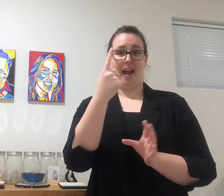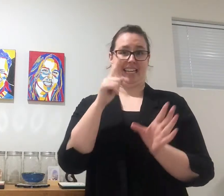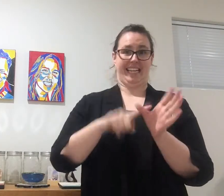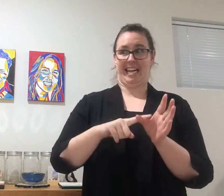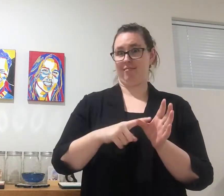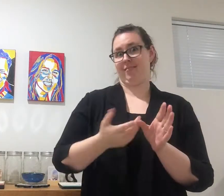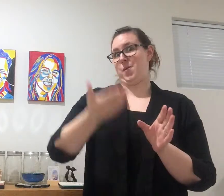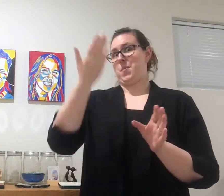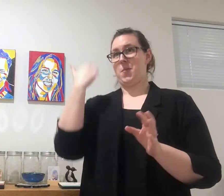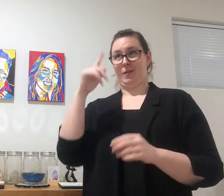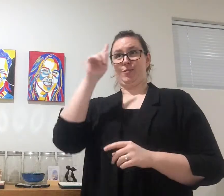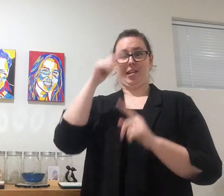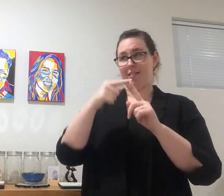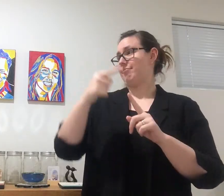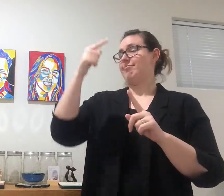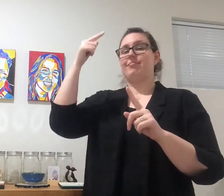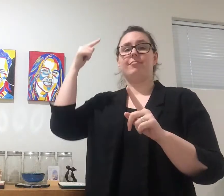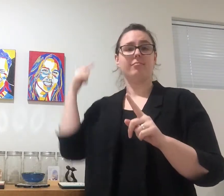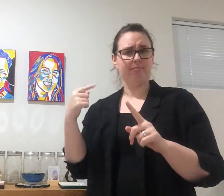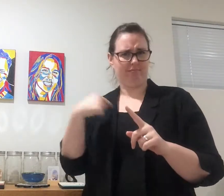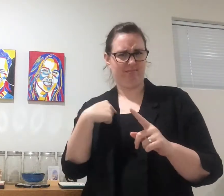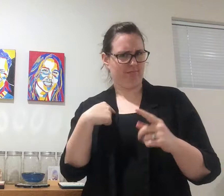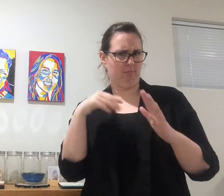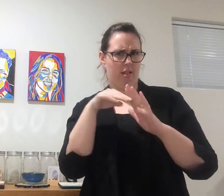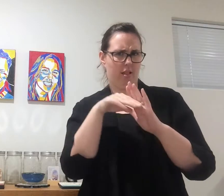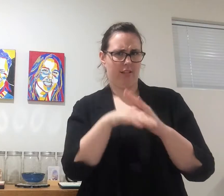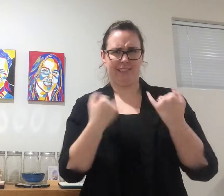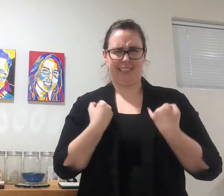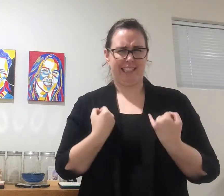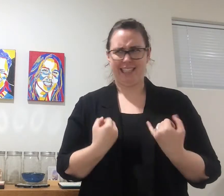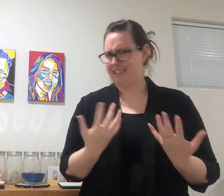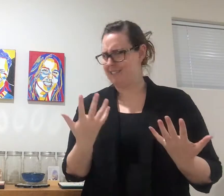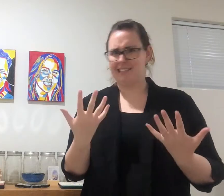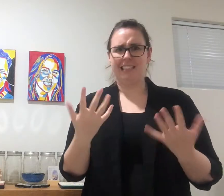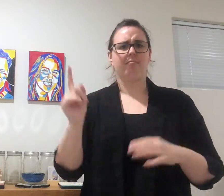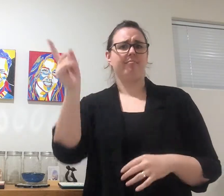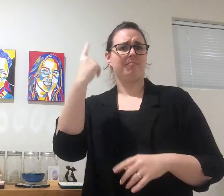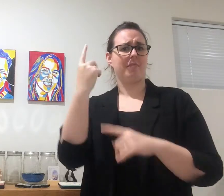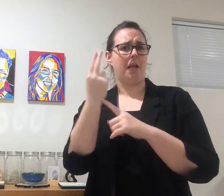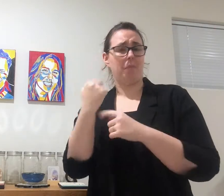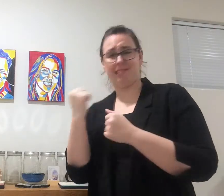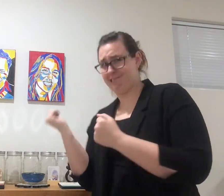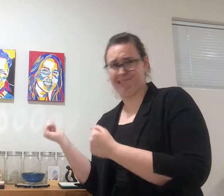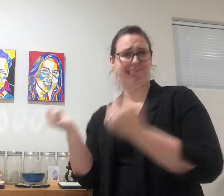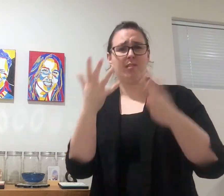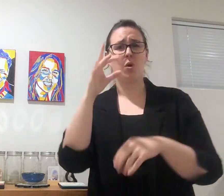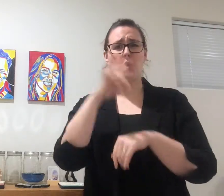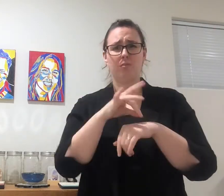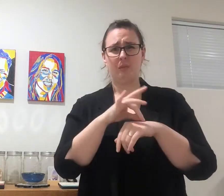Today marks one year since I became severely ill and had to be rushed by ambulance to the hospital.